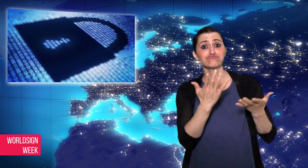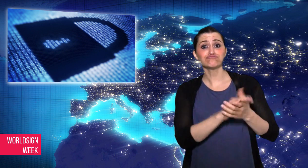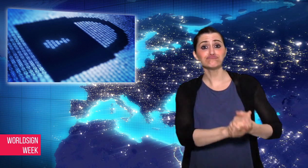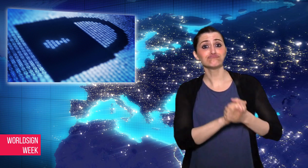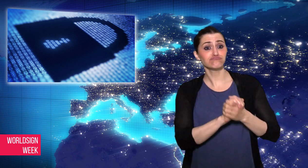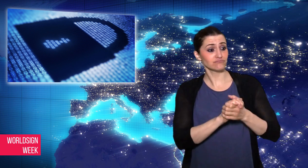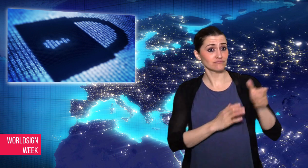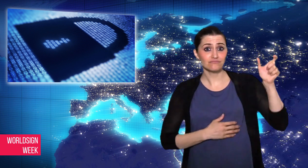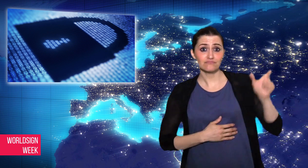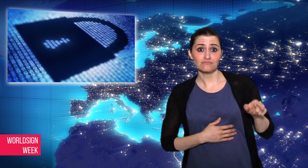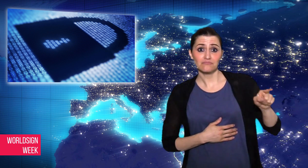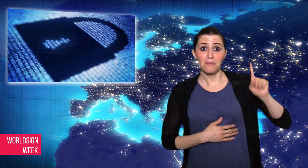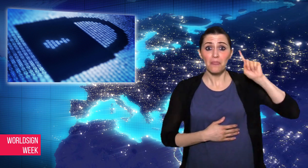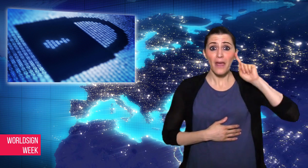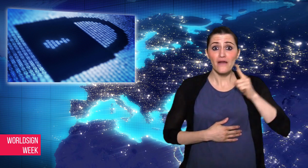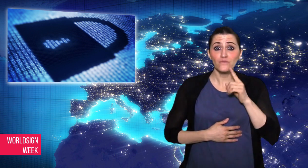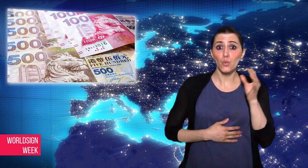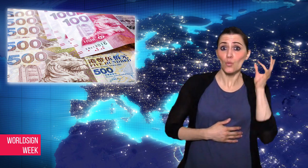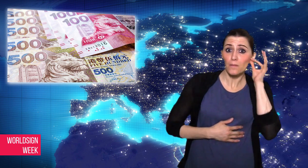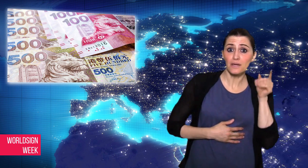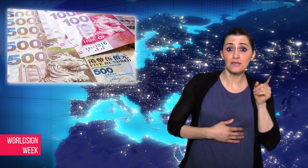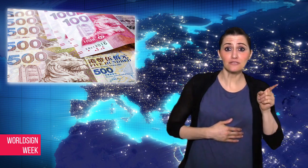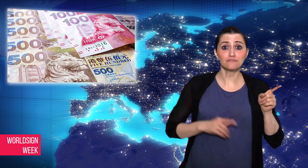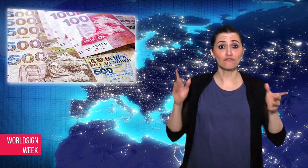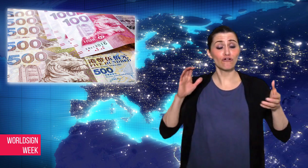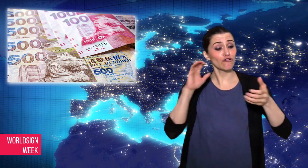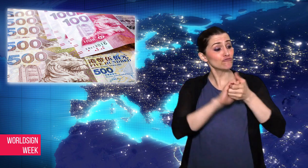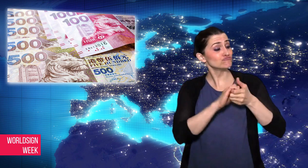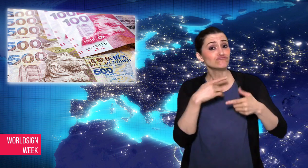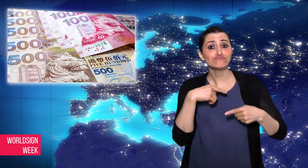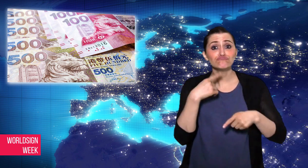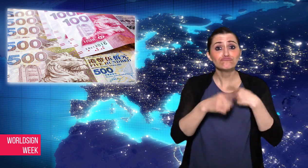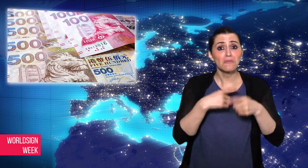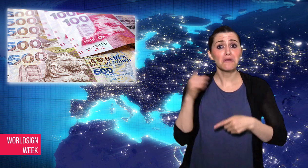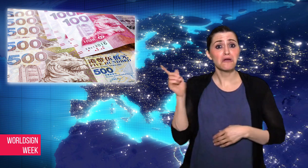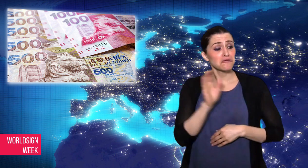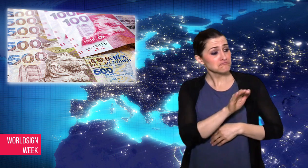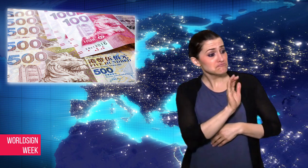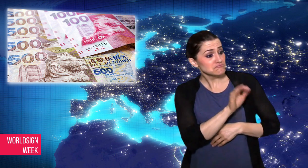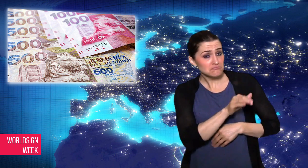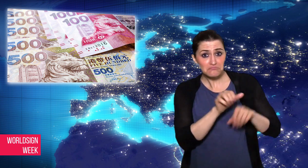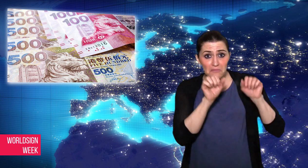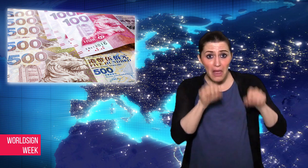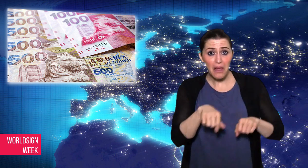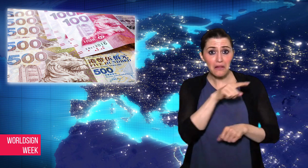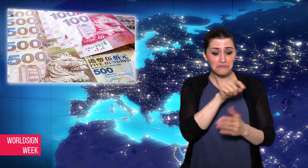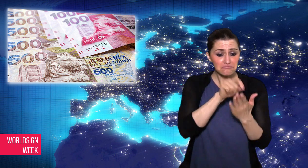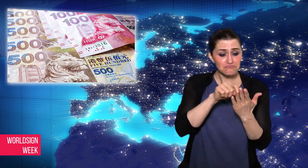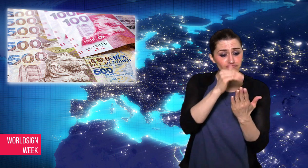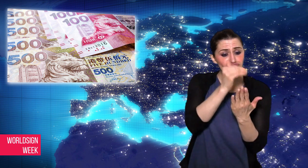making scheme. The company closed in